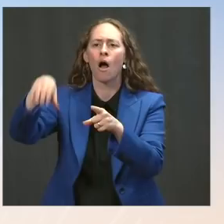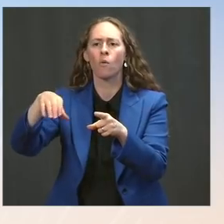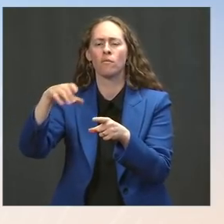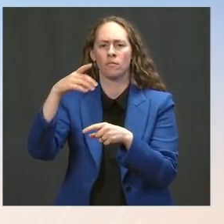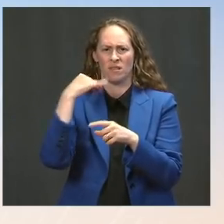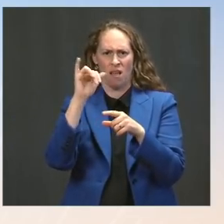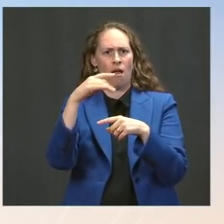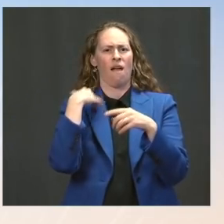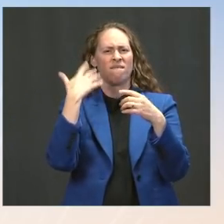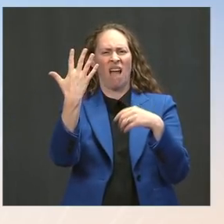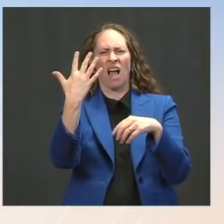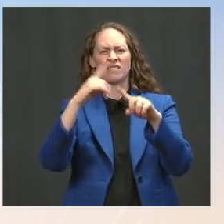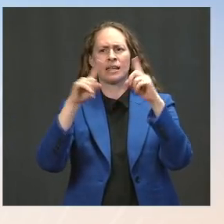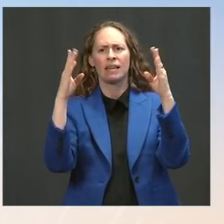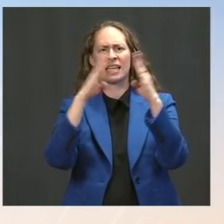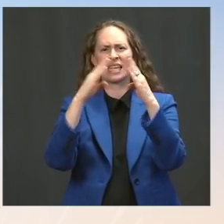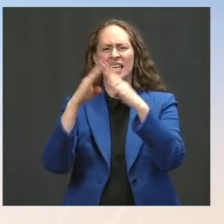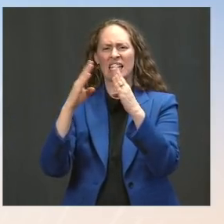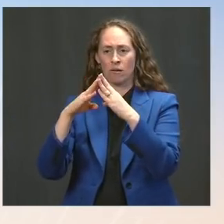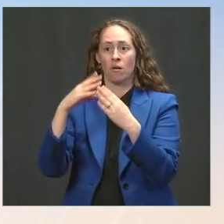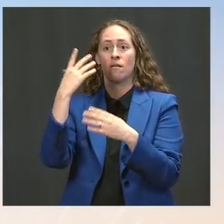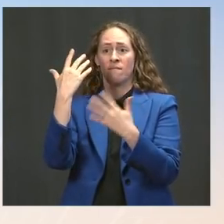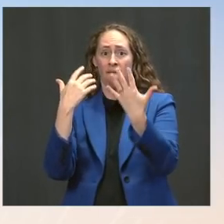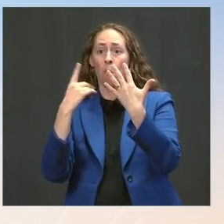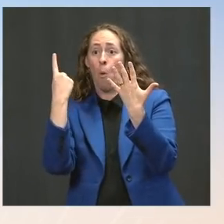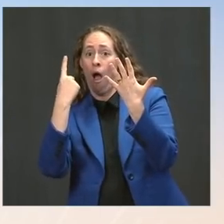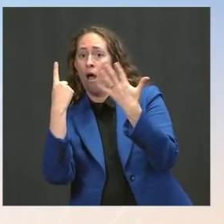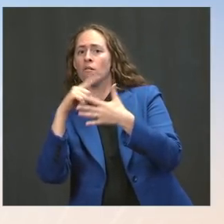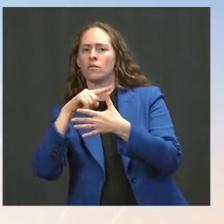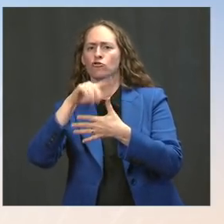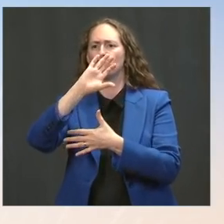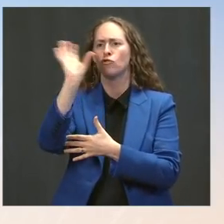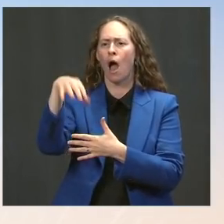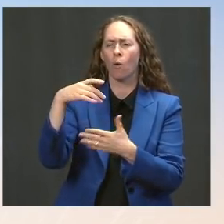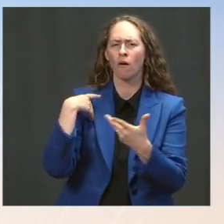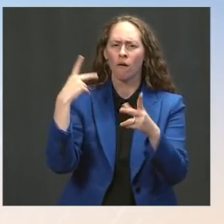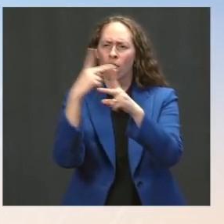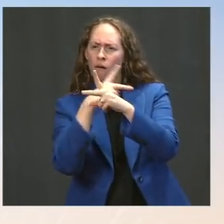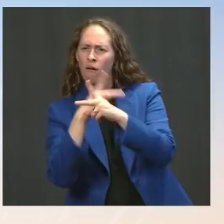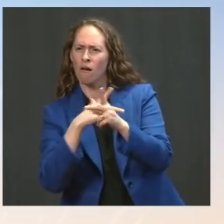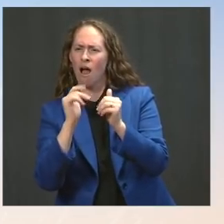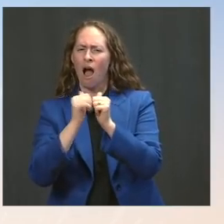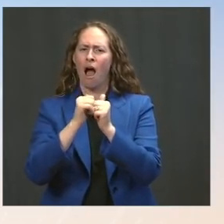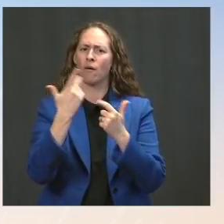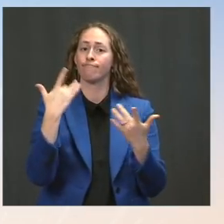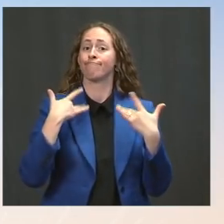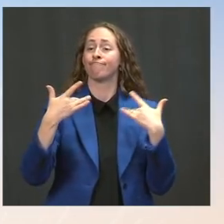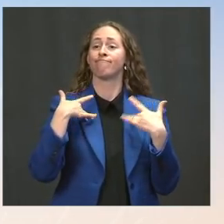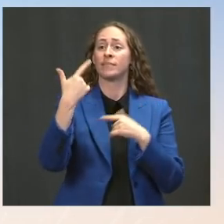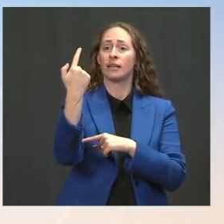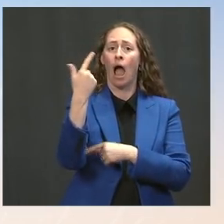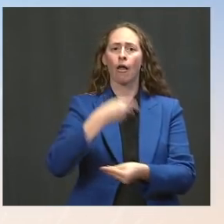to help address the transmitting -- or, the selling of guns and get -- that are getting into the hands of people who shouldn't have them.